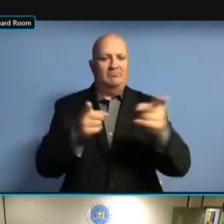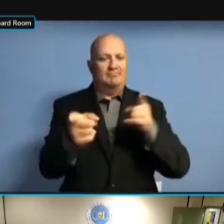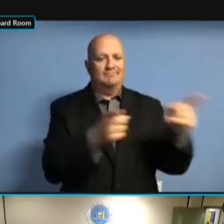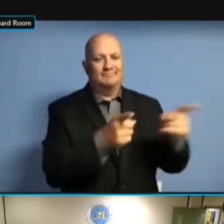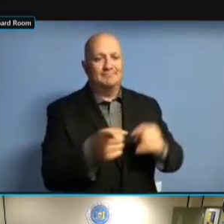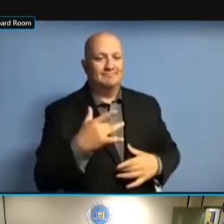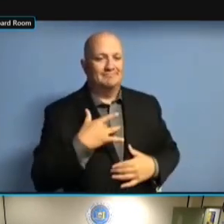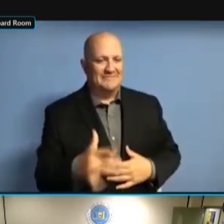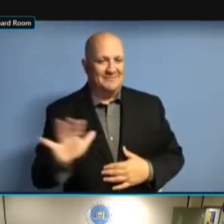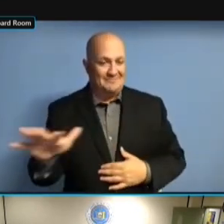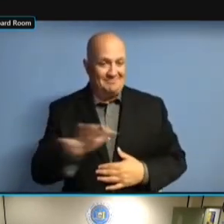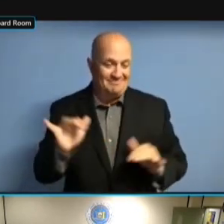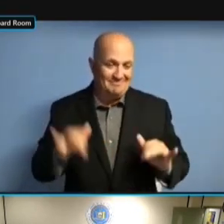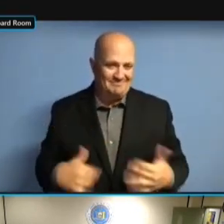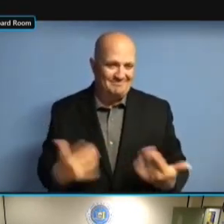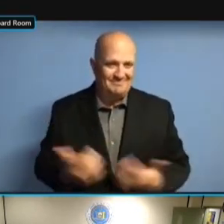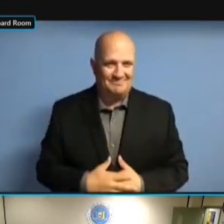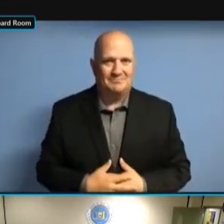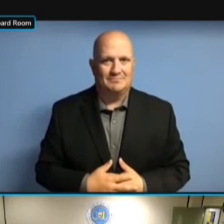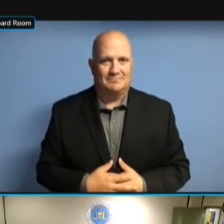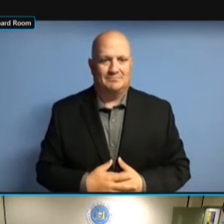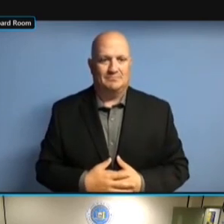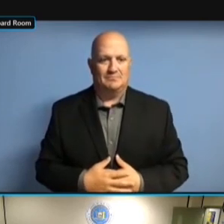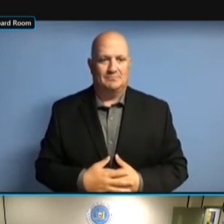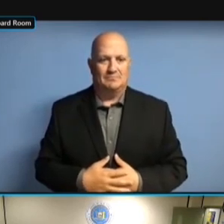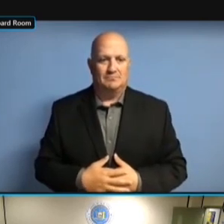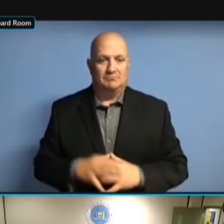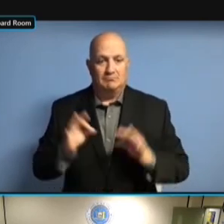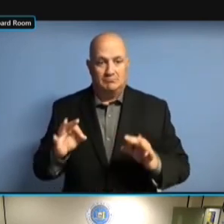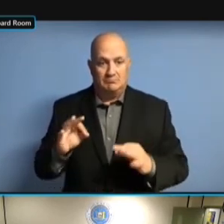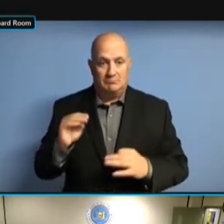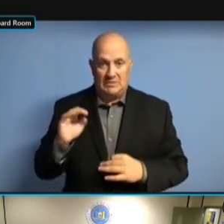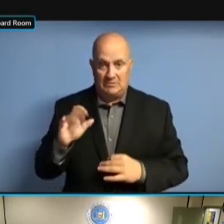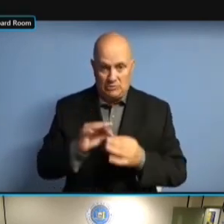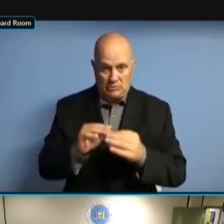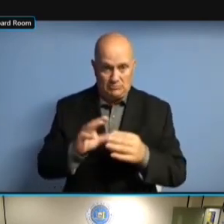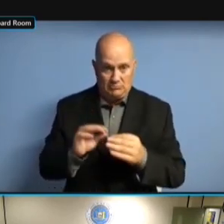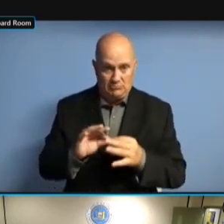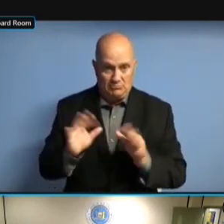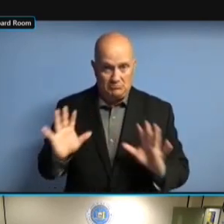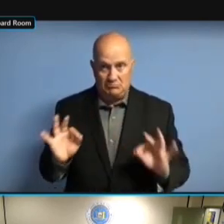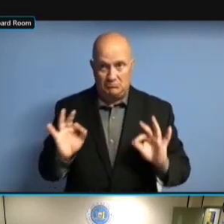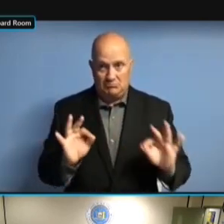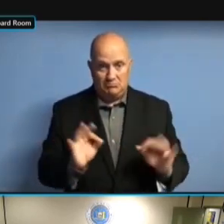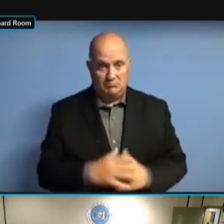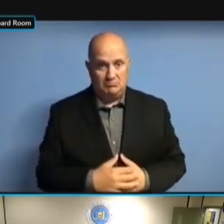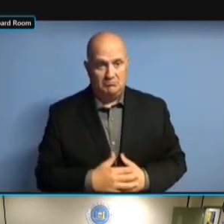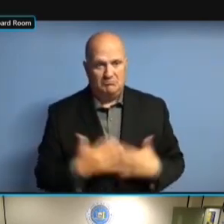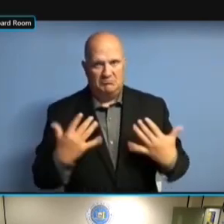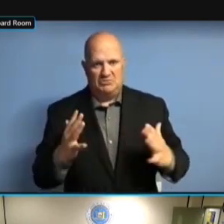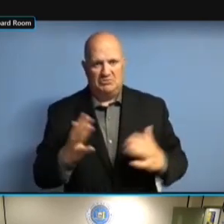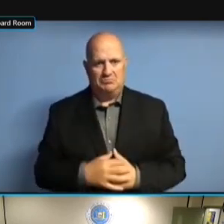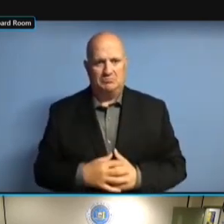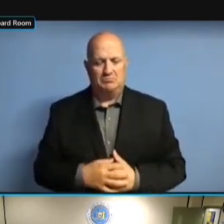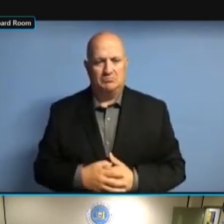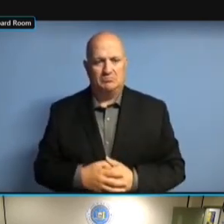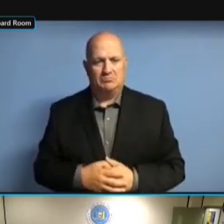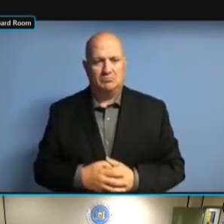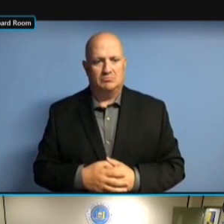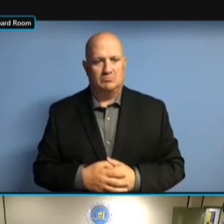ELSE? >> THAT WAS IT. THAT WAS IT. THAT WAS IT. >> THAT WAS IT. >> OKAY. OKAY. OKAY. SO OKAY. SO IF OKAY. SO IF THAT'S OKAY. SO IF THAT'S IT, OKAY. SO IF THAT'S IT, THAT'S OKAY. SO IF THAT'S IT, THAT'S ALL OKAY. SO IF THAT'S IT, THAT'S ALL THE SO IF THAT'S IT, THAT'S ALL THE SO IF THAT'S IT, THAT'S ALL THE REPORTS SO IF THAT'S IT, THAT'S ALL THE REPORTS FROM SO IF THAT'S IT, THAT'S ALL THE REPORTS FROM OUR SO IF THAT'S IT, THAT'S ALL THE REPORTS FROM OUR STAFF, SO IF THAT'S IT, THAT'S ALL THE REPORTS FROM OUR STAFF, AND SO IF THAT'S IT, THAT'S ALL THE REPORTS FROM OUR STAFF, AND WE REPORTS FROM OUR STAFF, AND WE REPORTS FROM OUR STAFF, AND WE MOVE REPORTS FROM OUR STAFF, AND WE MOVE ON REPORTS FROM OUR STAFF, AND WE MOVE ON TO REPORTS FROM OUR STAFF, AND WE MOVE ON TO OLD REPORTS FROM OUR STAFF, AND WE MOVE ON TO OLD BUSINESS. MOVE ON TO OLD BUSINESS. MOVE ON TO OLD BUSINESS. IS MOVE ON TO OLD BUSINESS. IS THERE